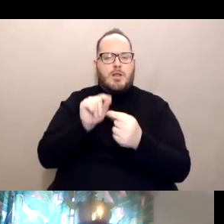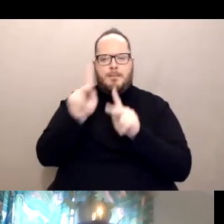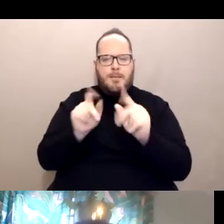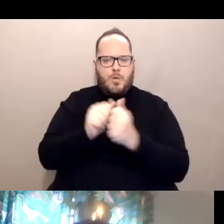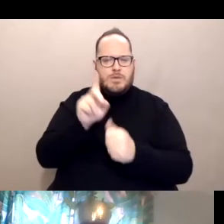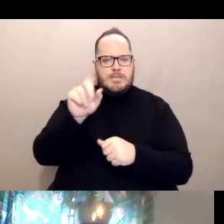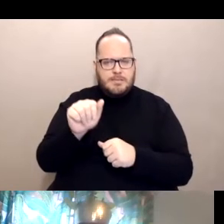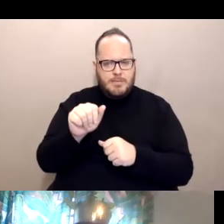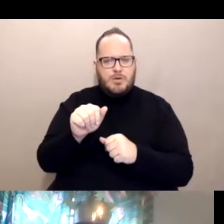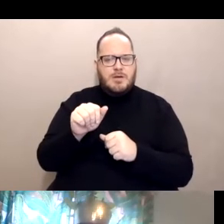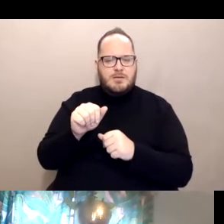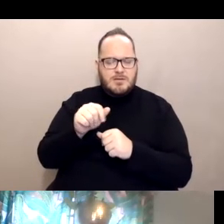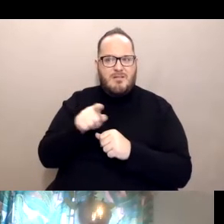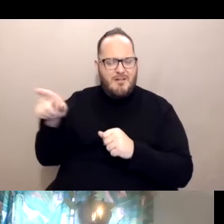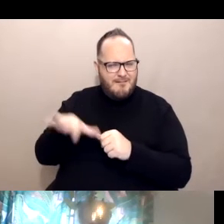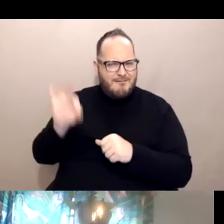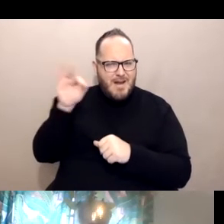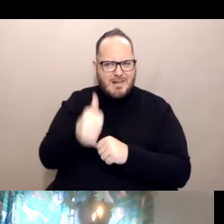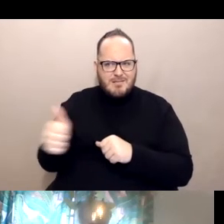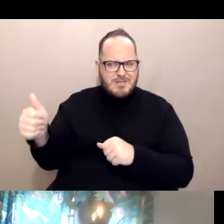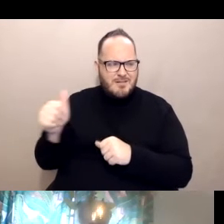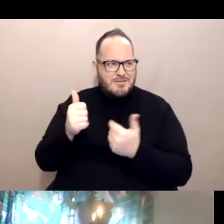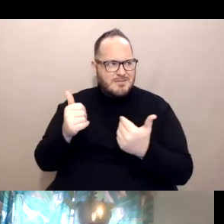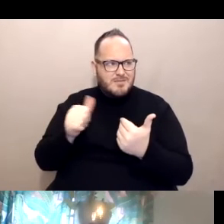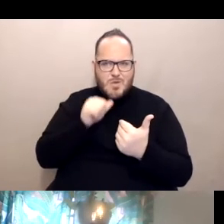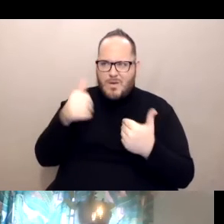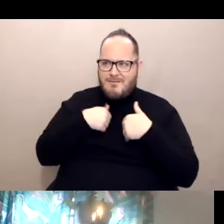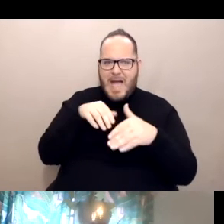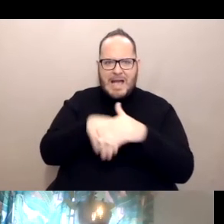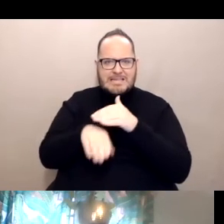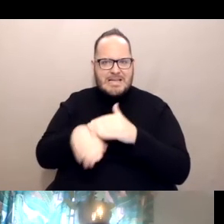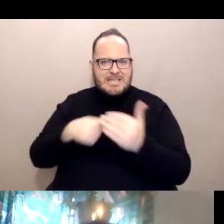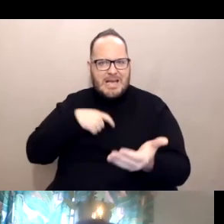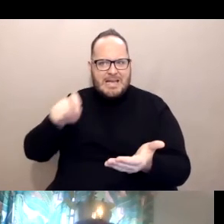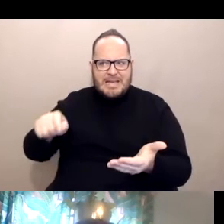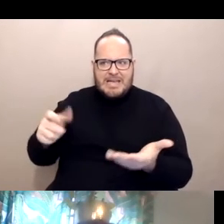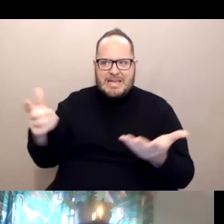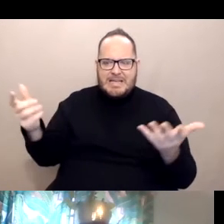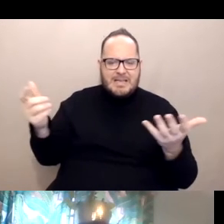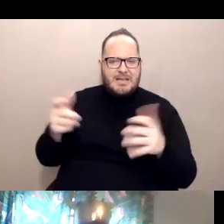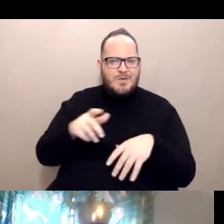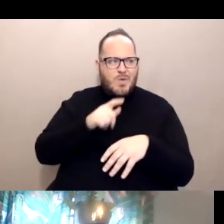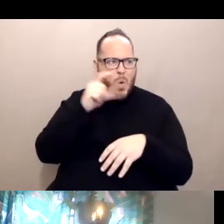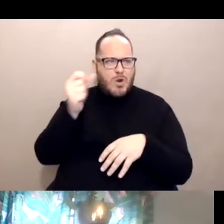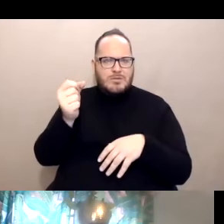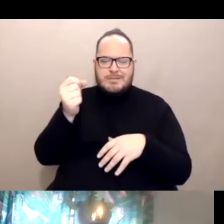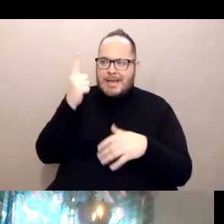are finding themselves not having the access that they need, not understanding what their rights and entitlements are